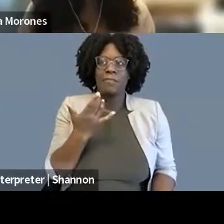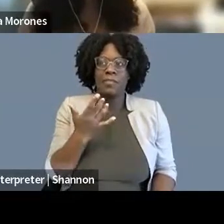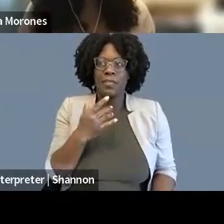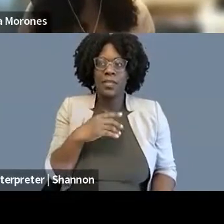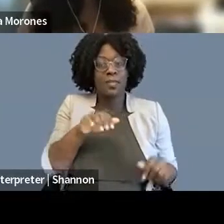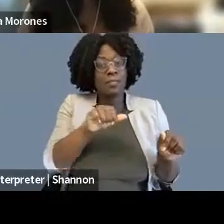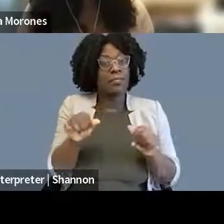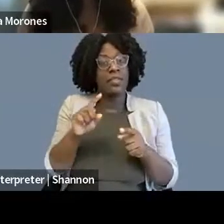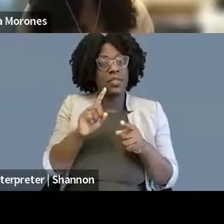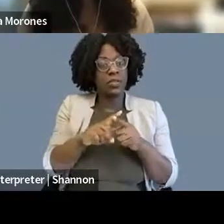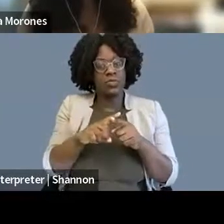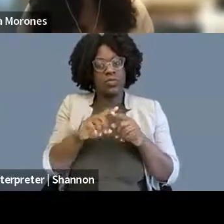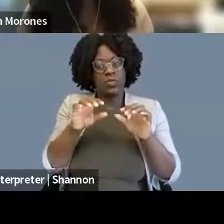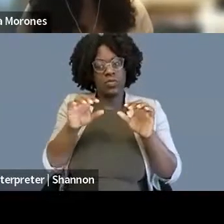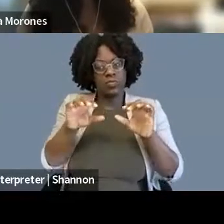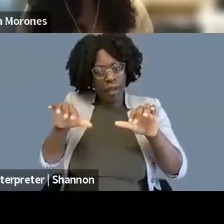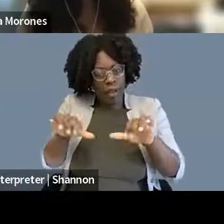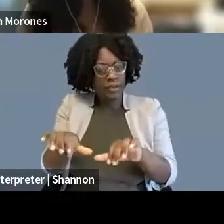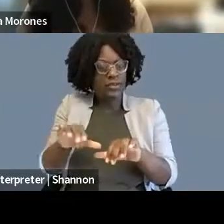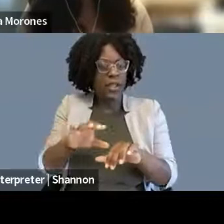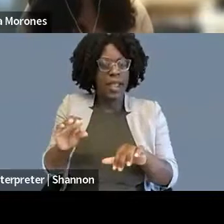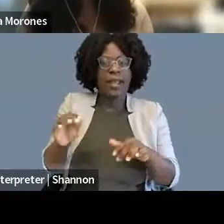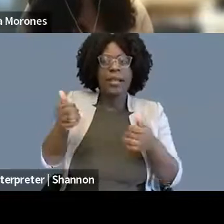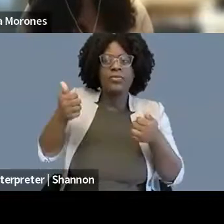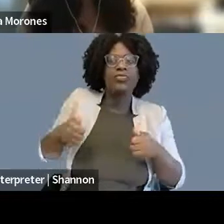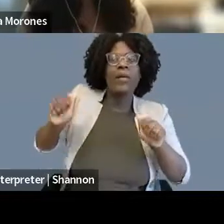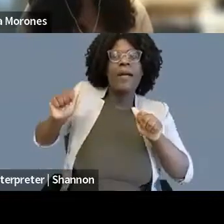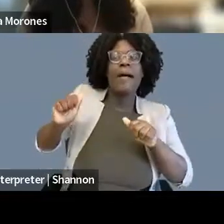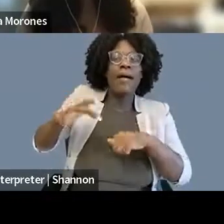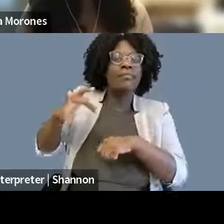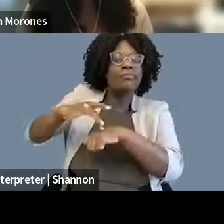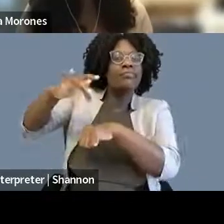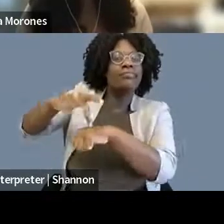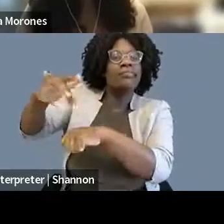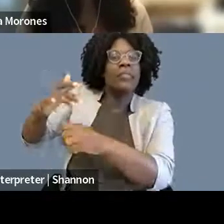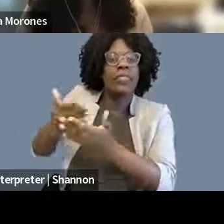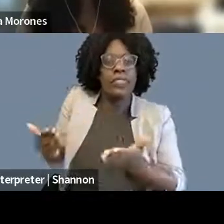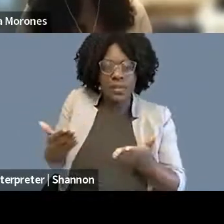and test when you're a law student is really critical. Practice not as the practice of law